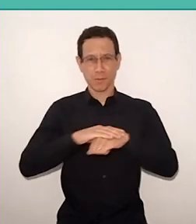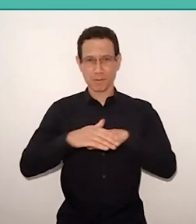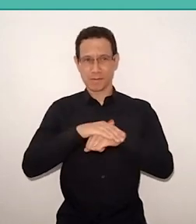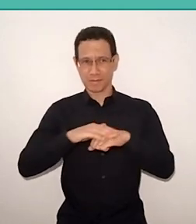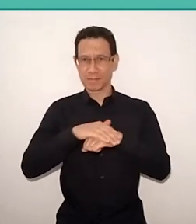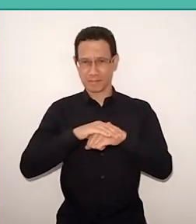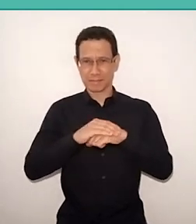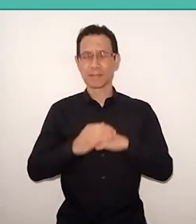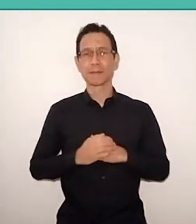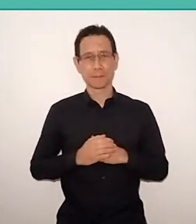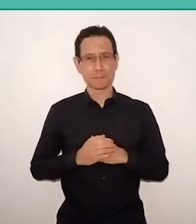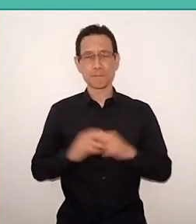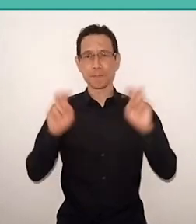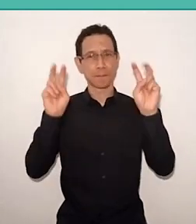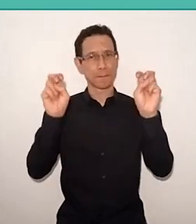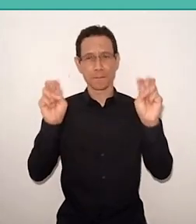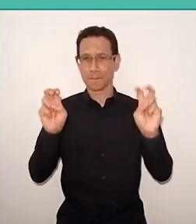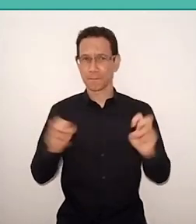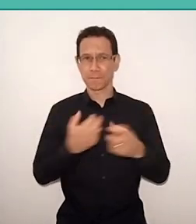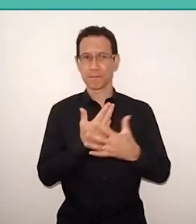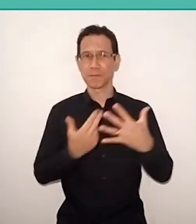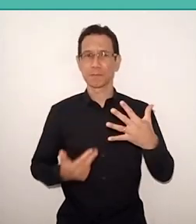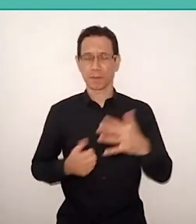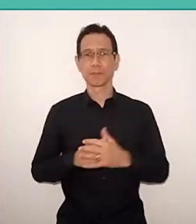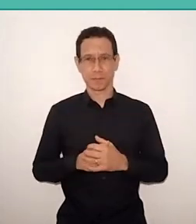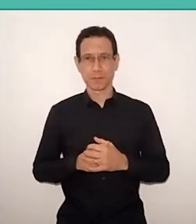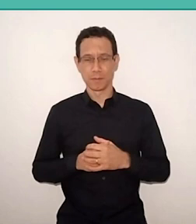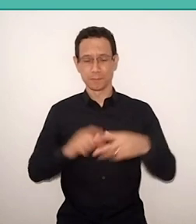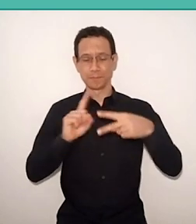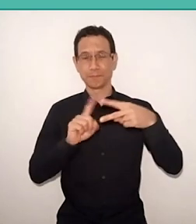under several aspects. In the first two seminar editions,